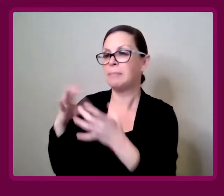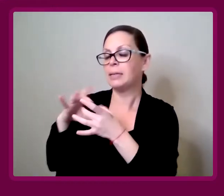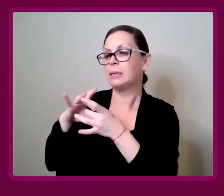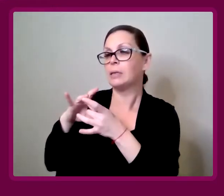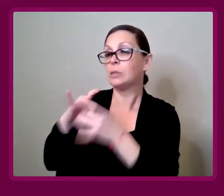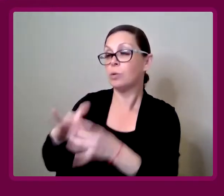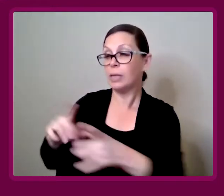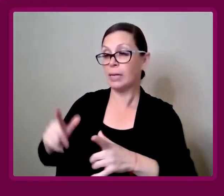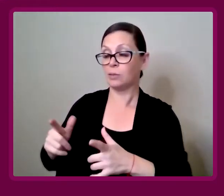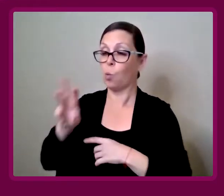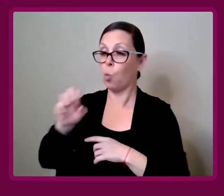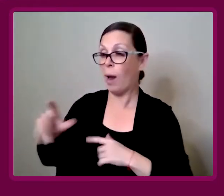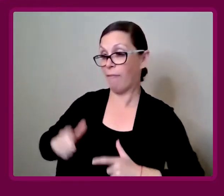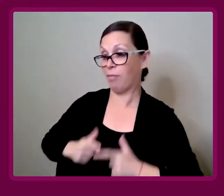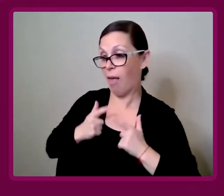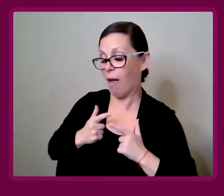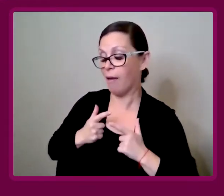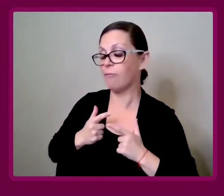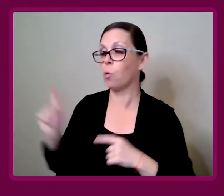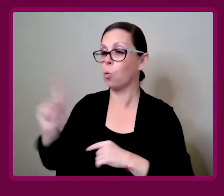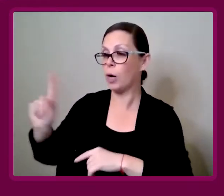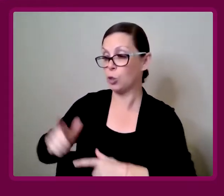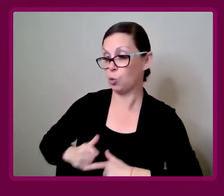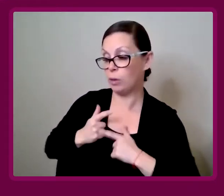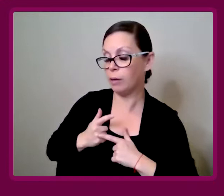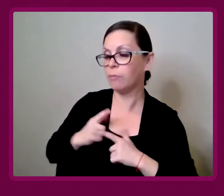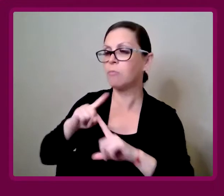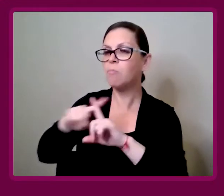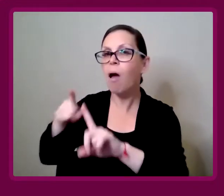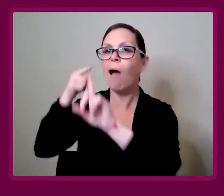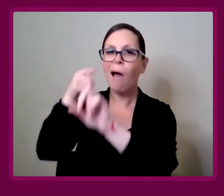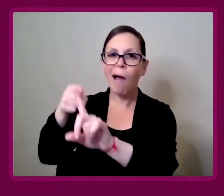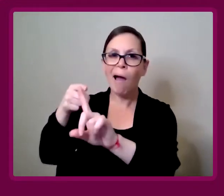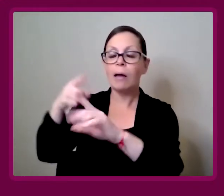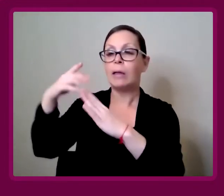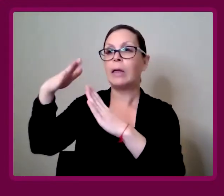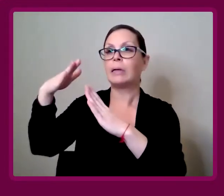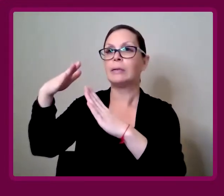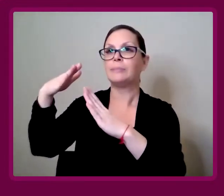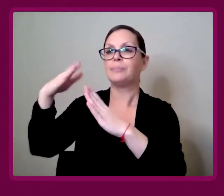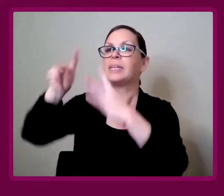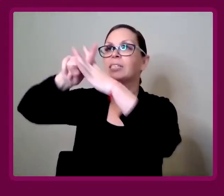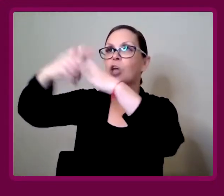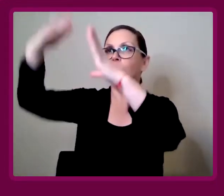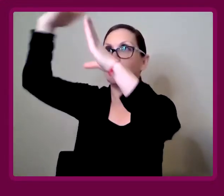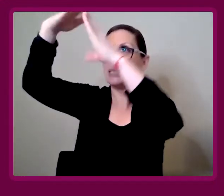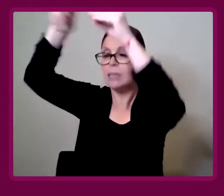living, and where you're based. I think ultimately, there's the top down issues.